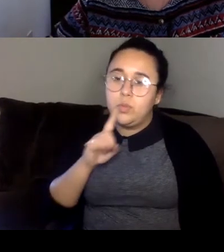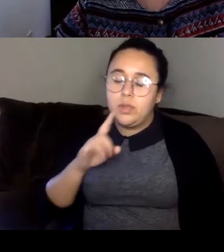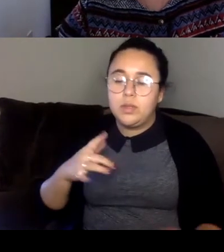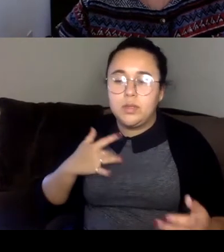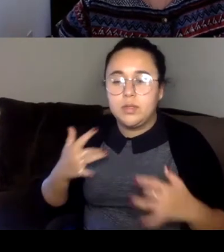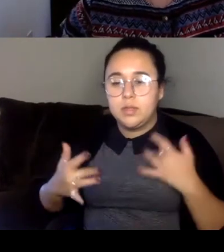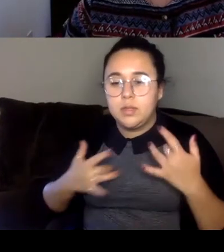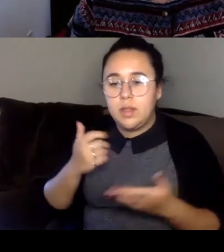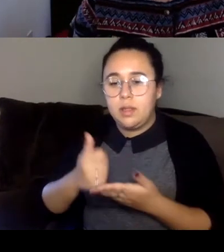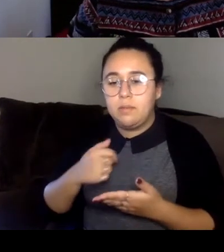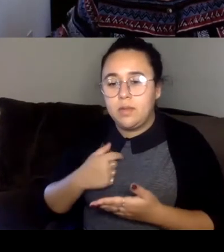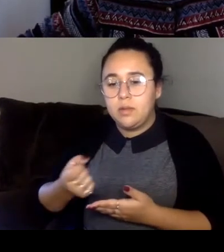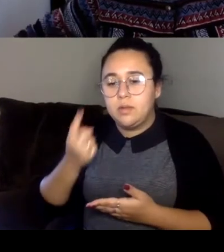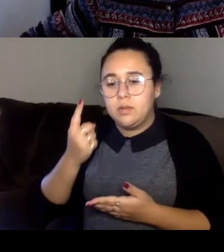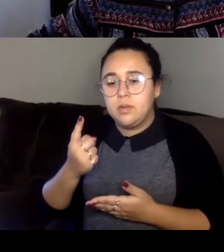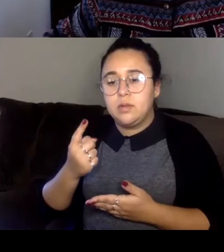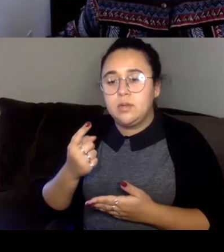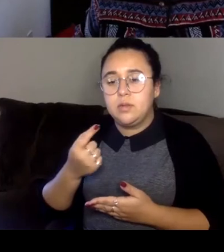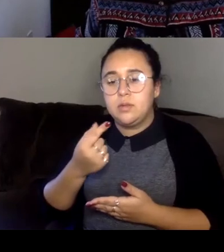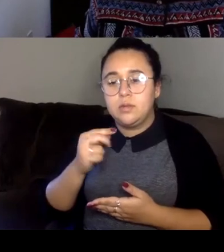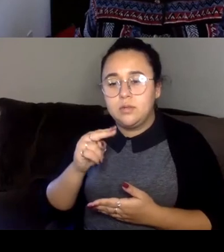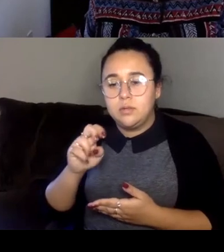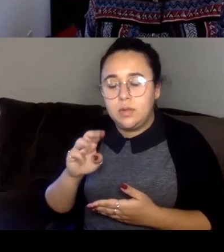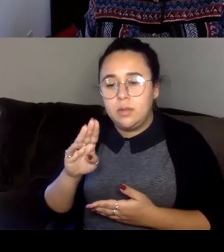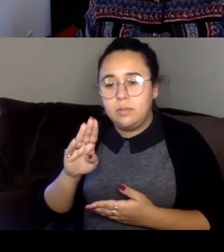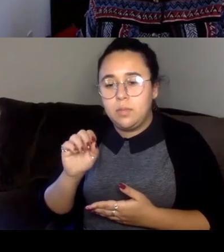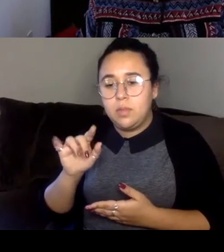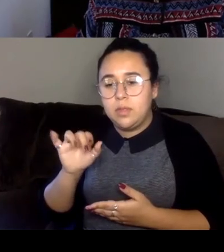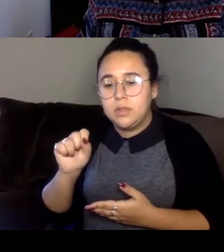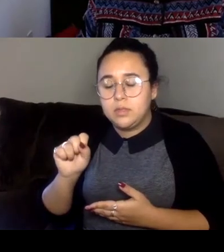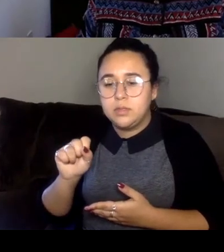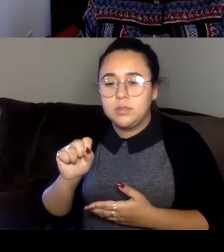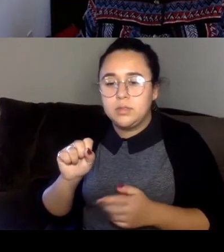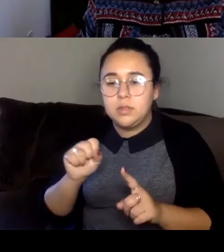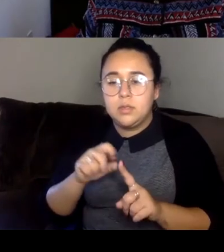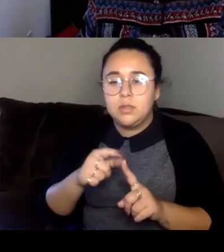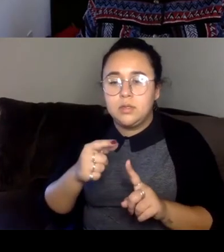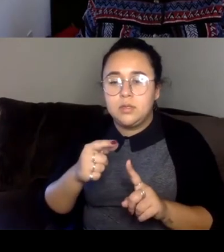And that has helped me think through this a lot is Jenny bullies, he Oceana sheet I highly recommend it I can put it in the chat.